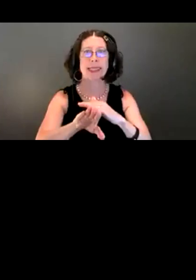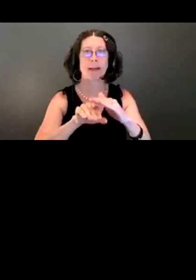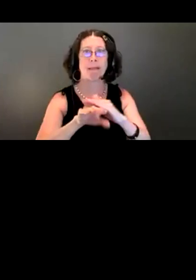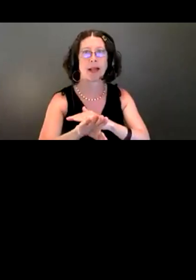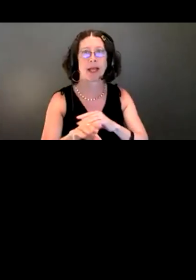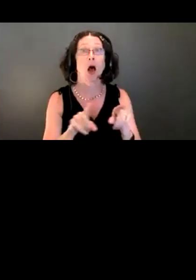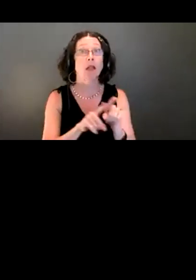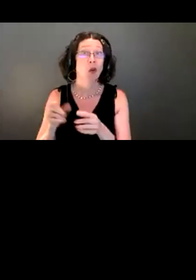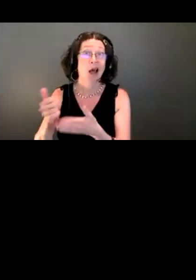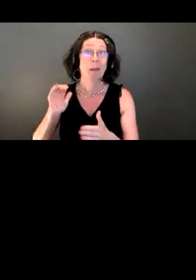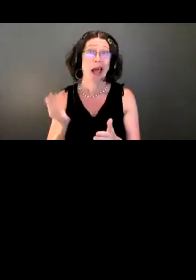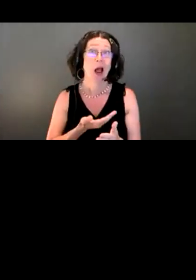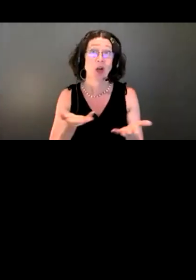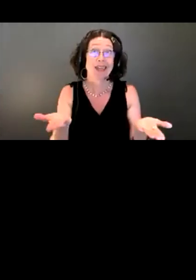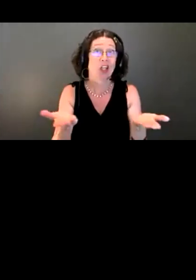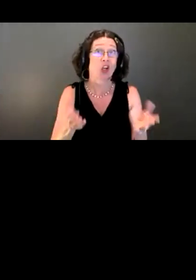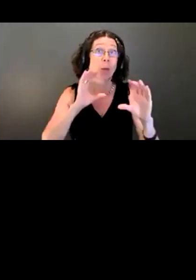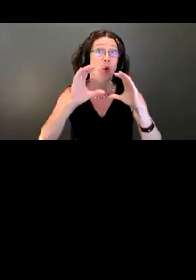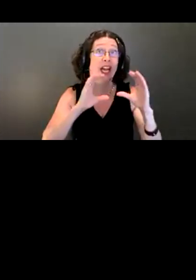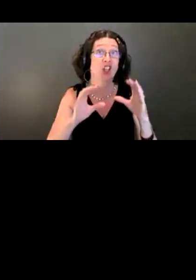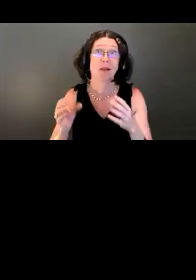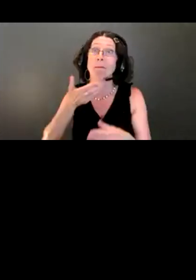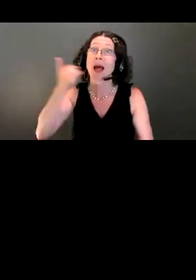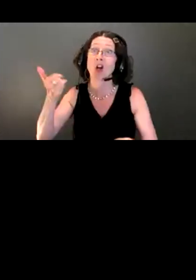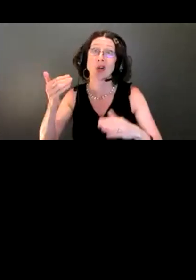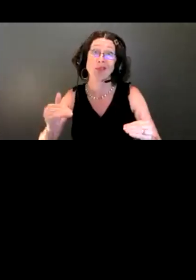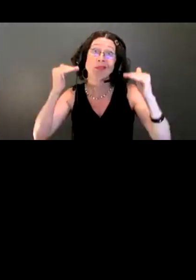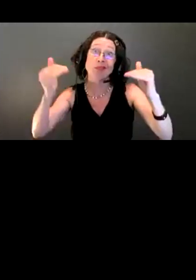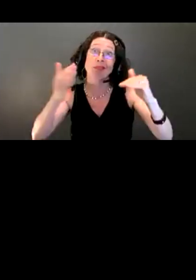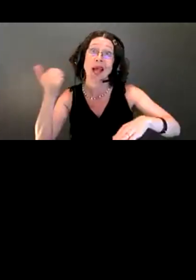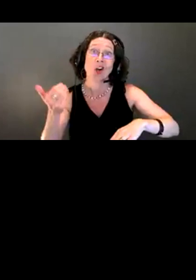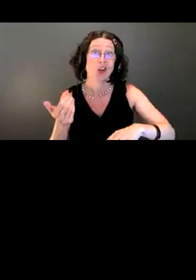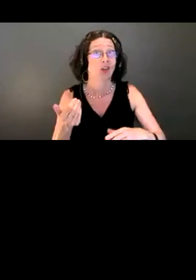more accessible. Blayne has done trainings and published a pamphlet on making